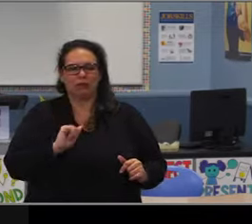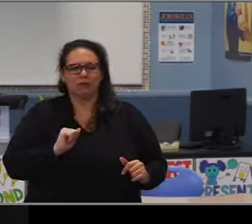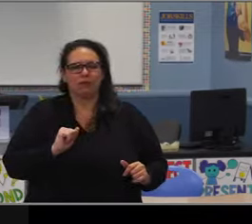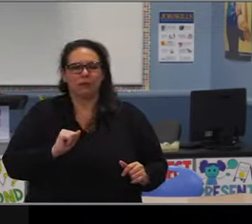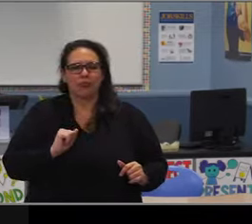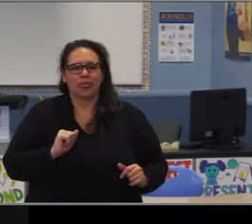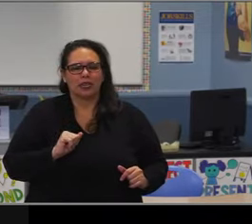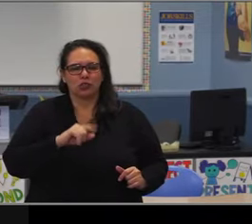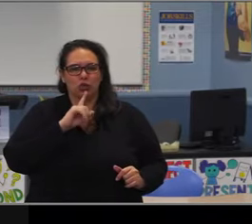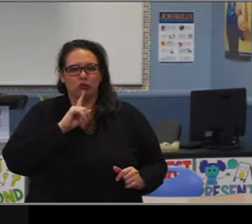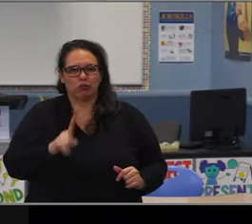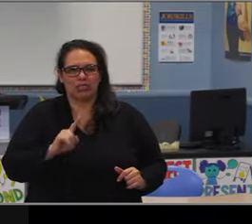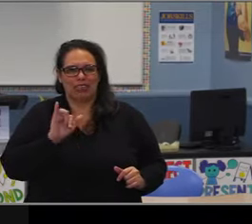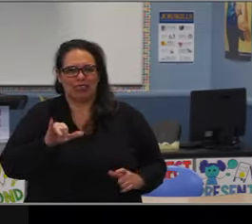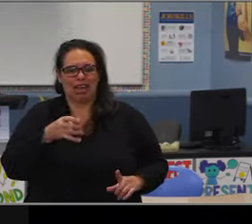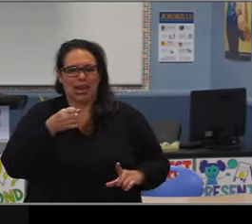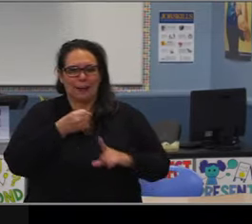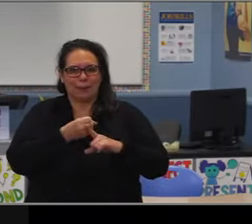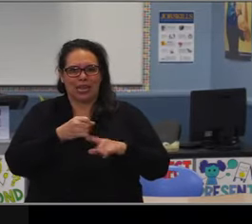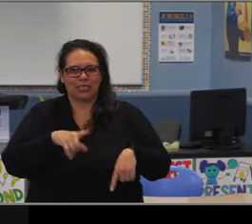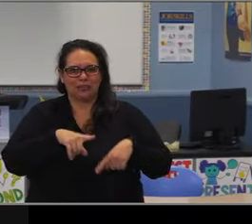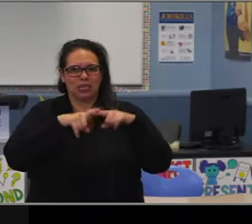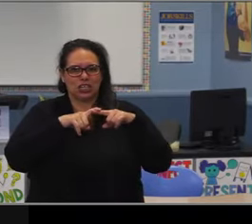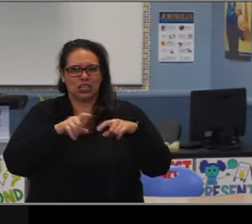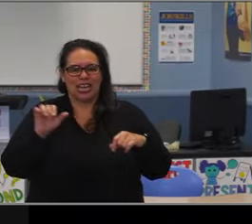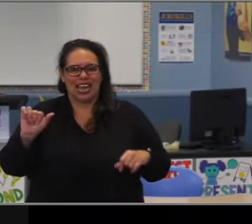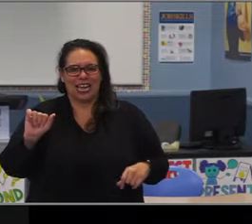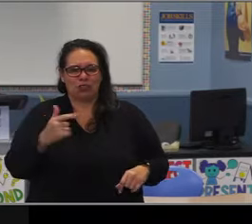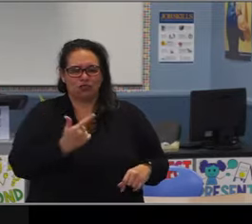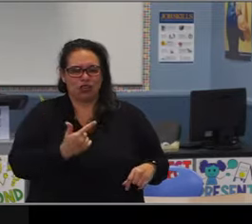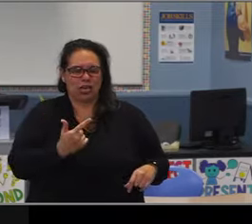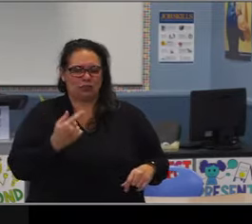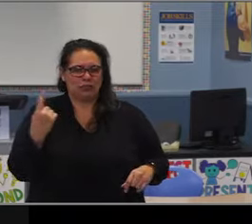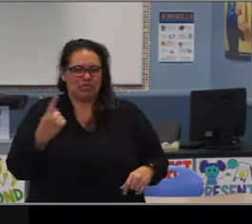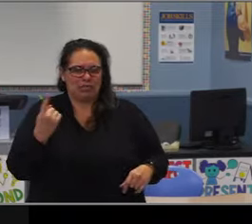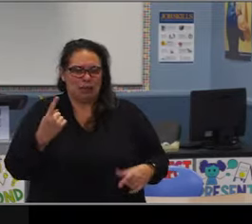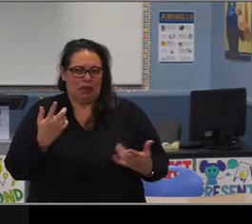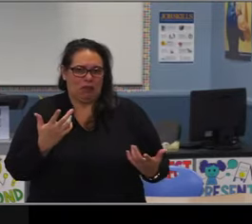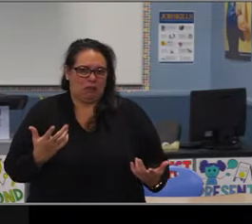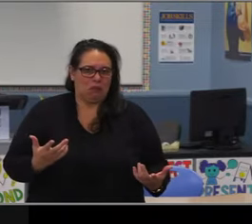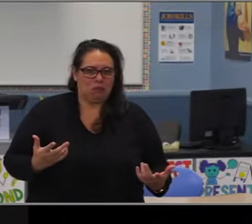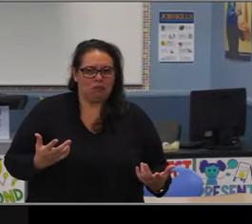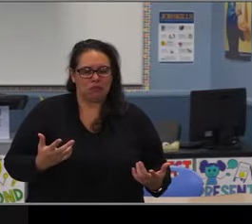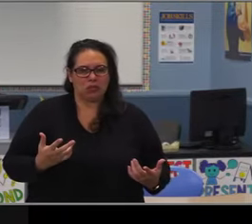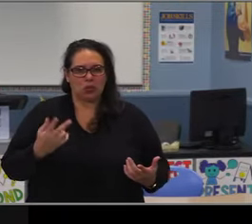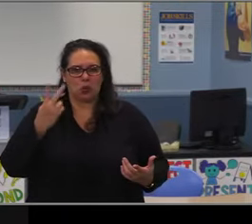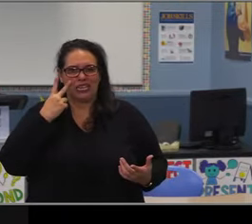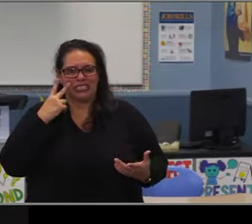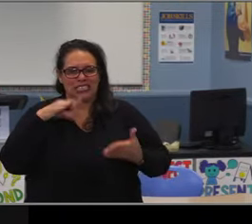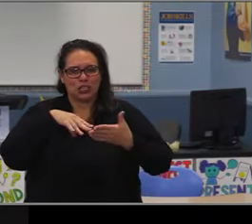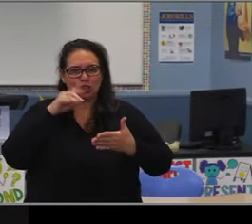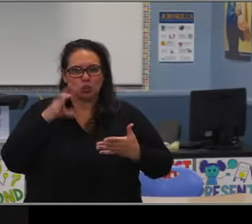Could you speak to that, Chris? Sure. It's it's the 11th grade, right? So our ninth grade students was a 9% increase